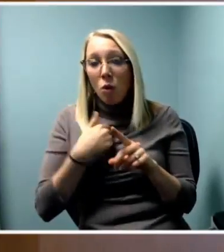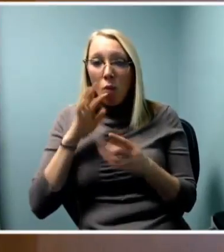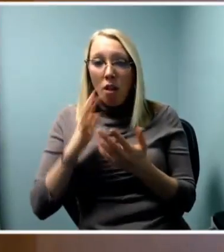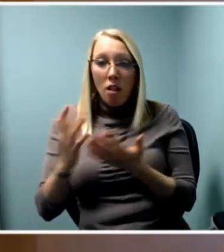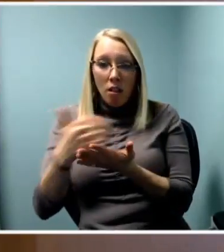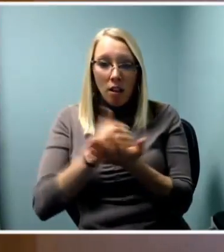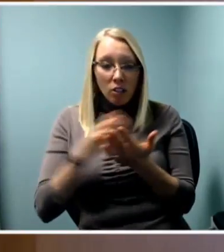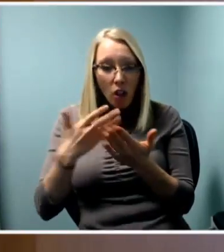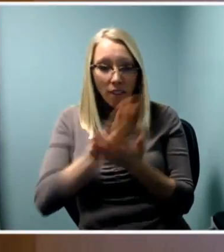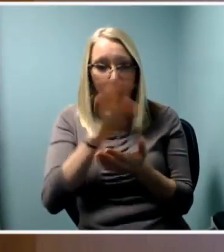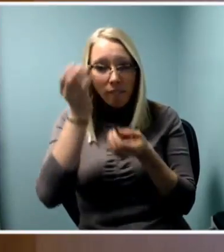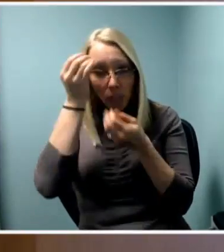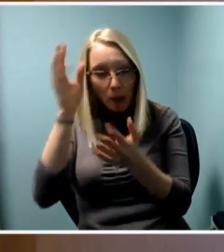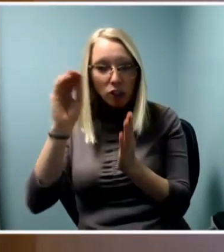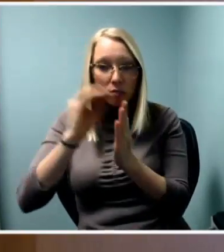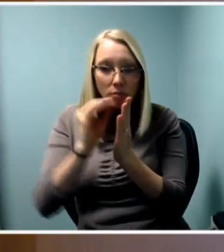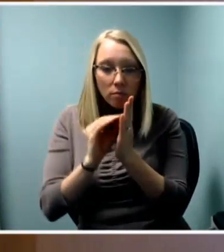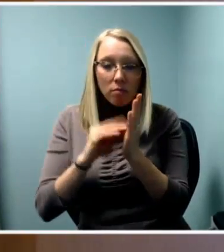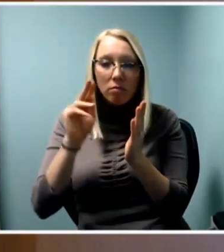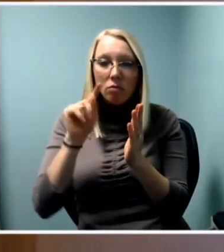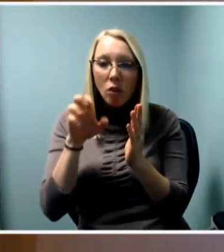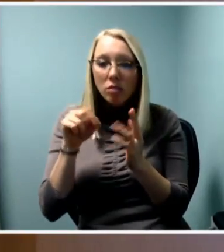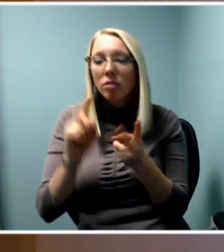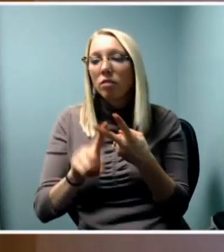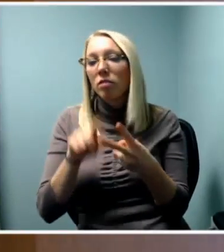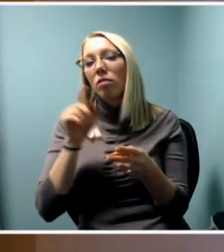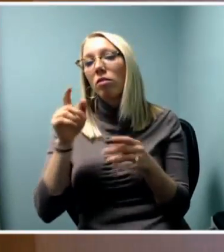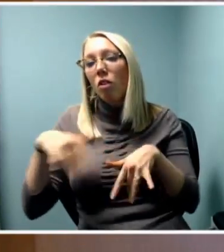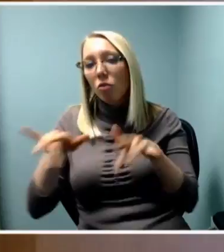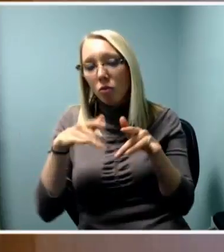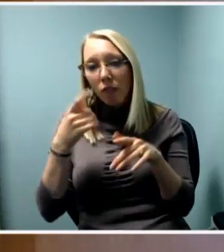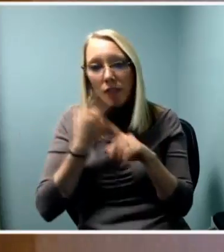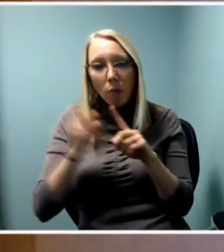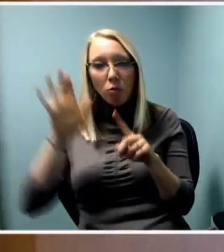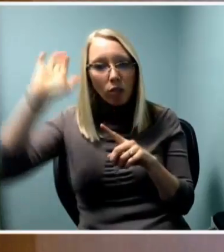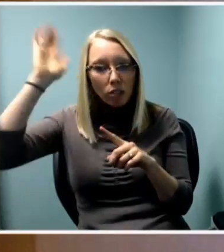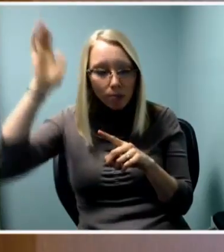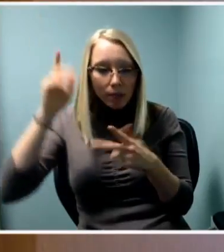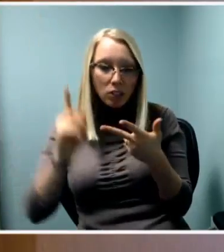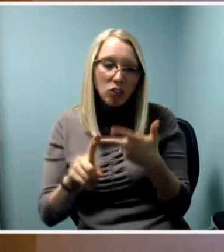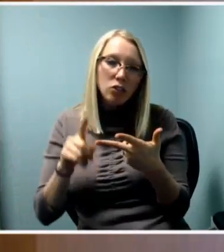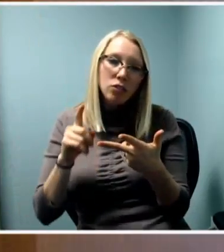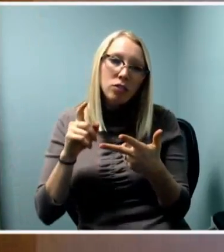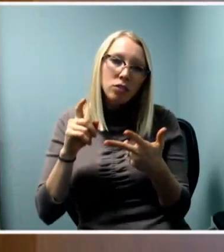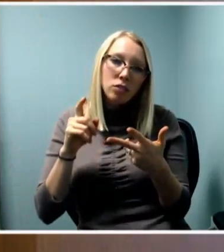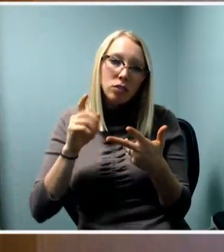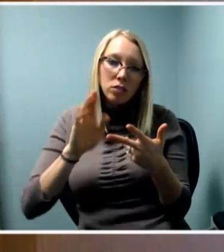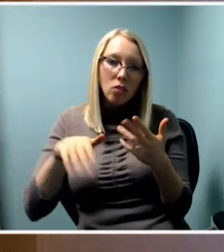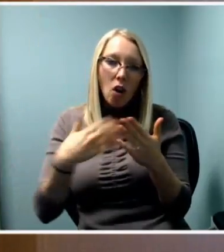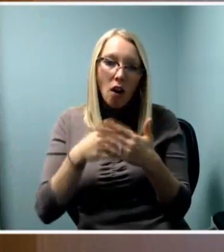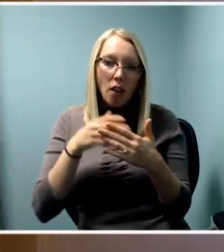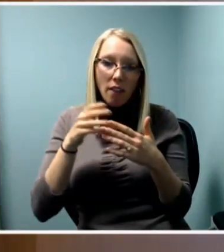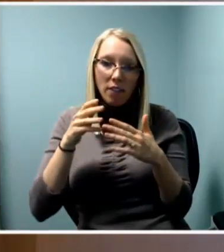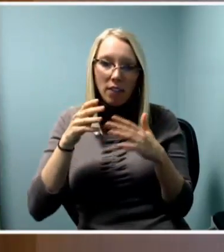all of the notes, all of the audio recordings, and all of the visual, the graphic facilitation.